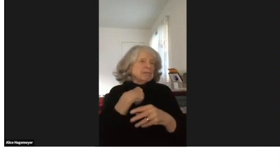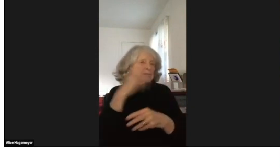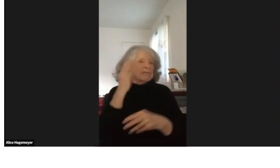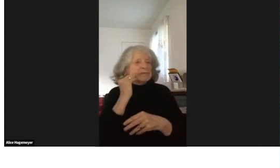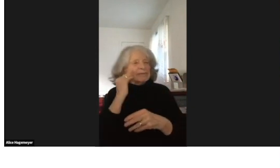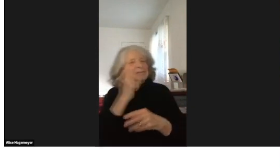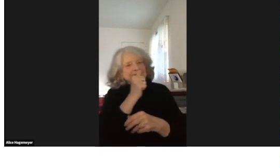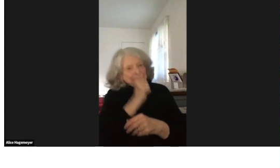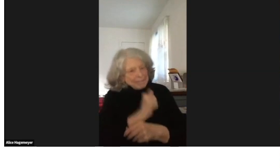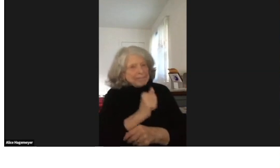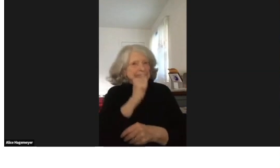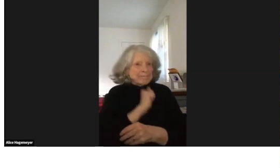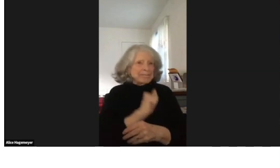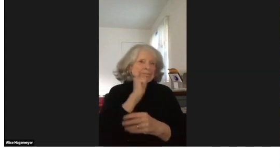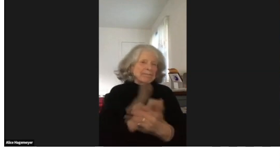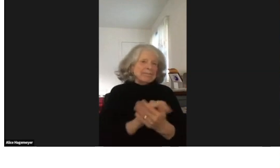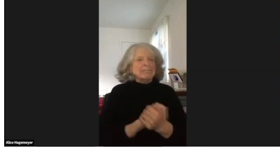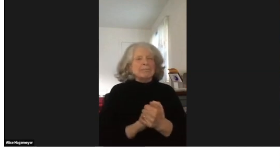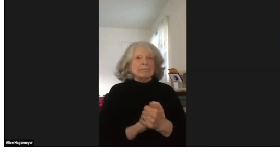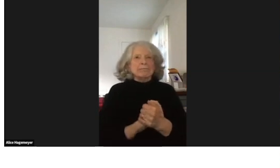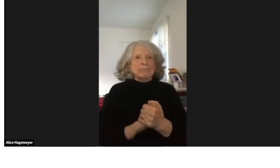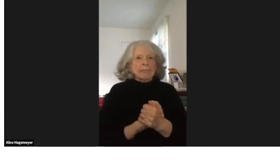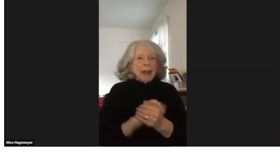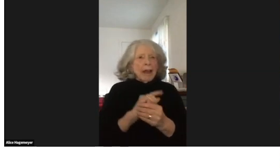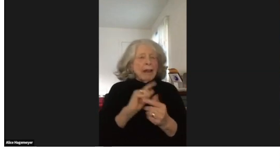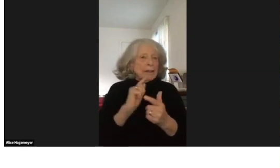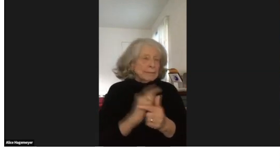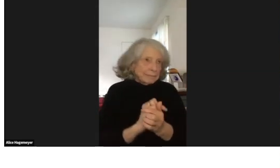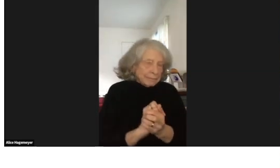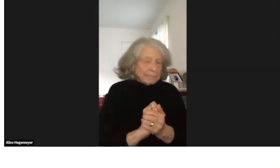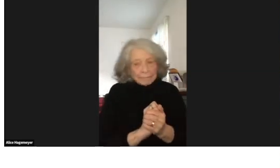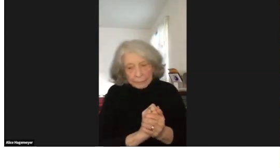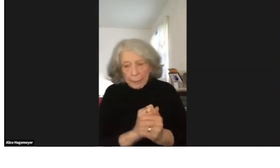Even though I worked in the hearing world, I was born in the hearing world,